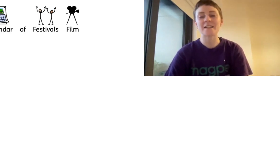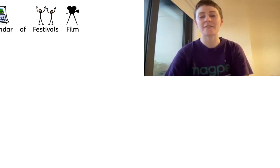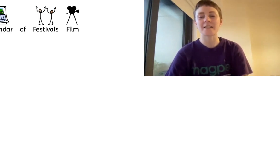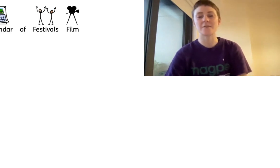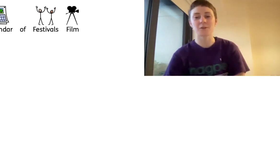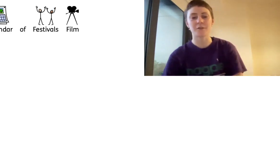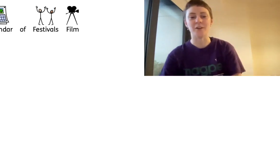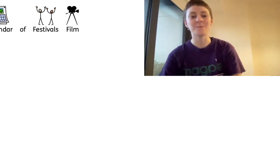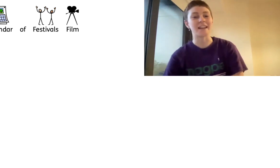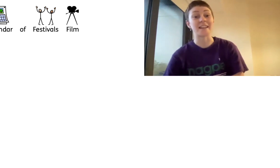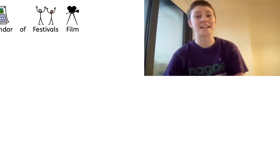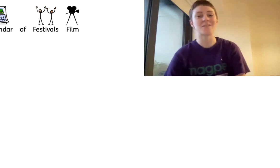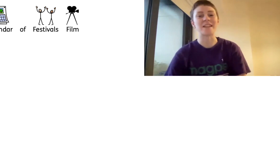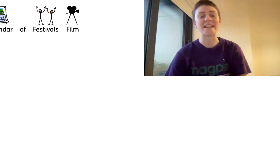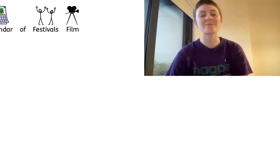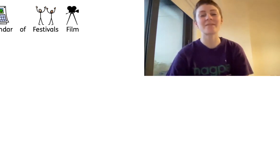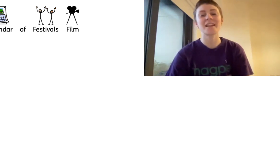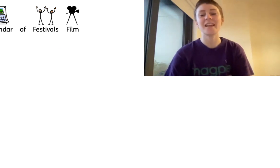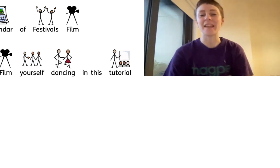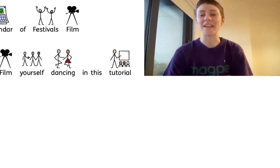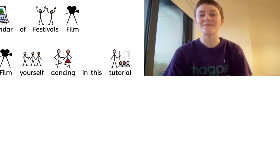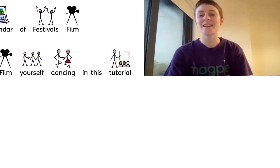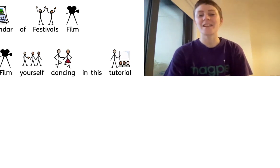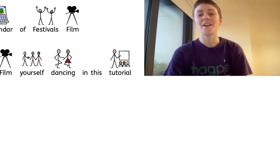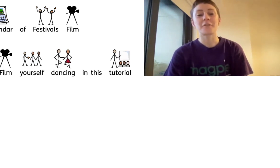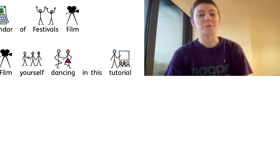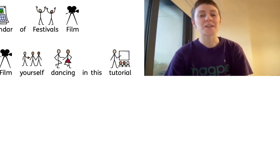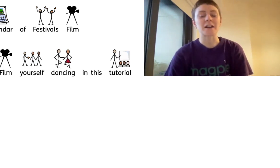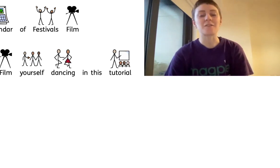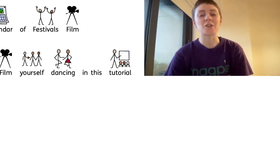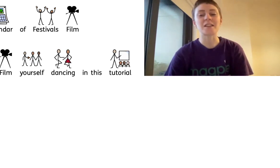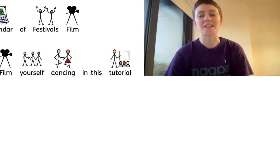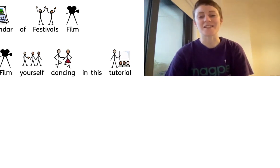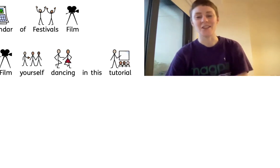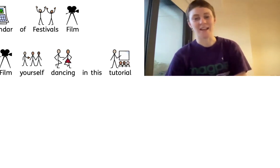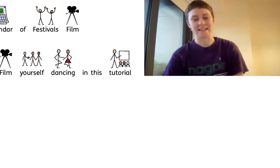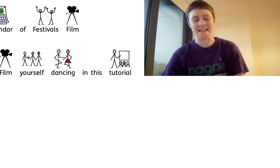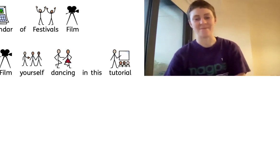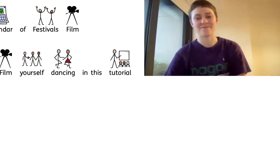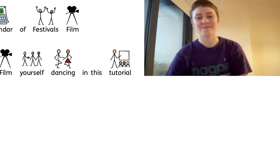of festivals film at the end of the year then film yourself doing the dance you learnt today